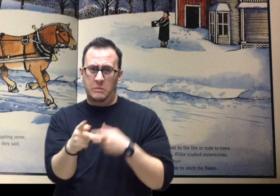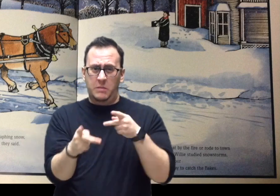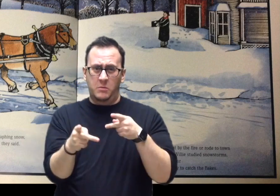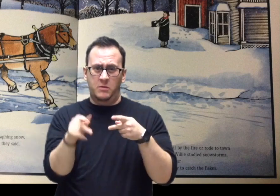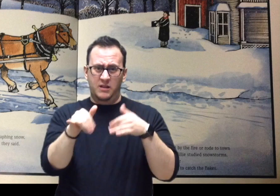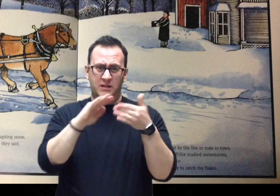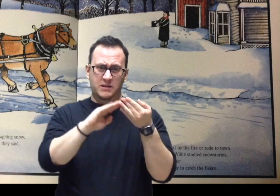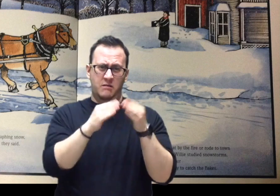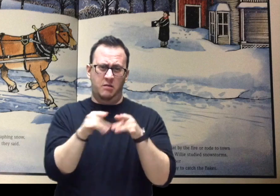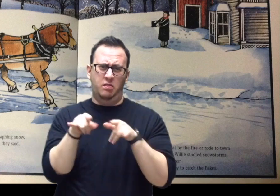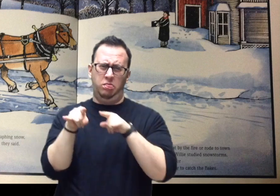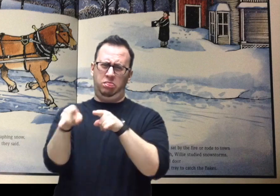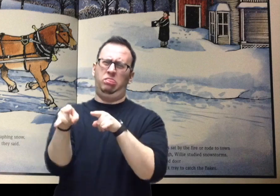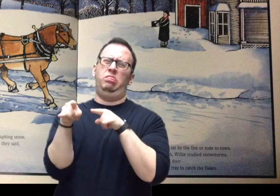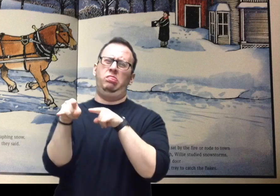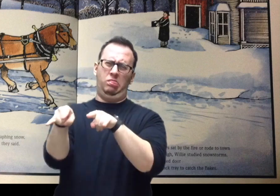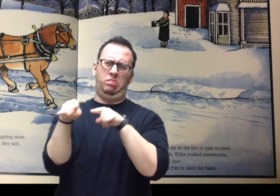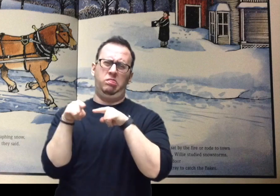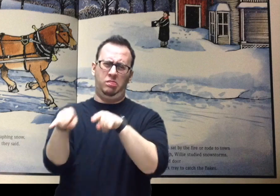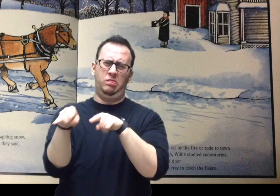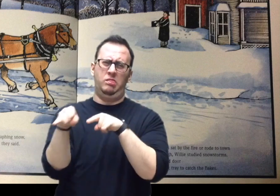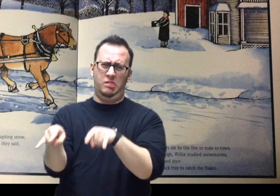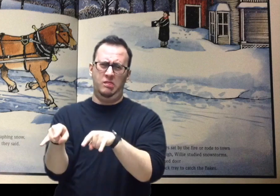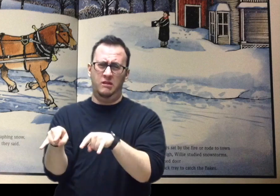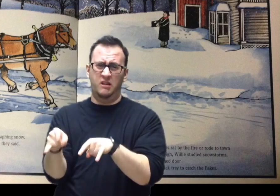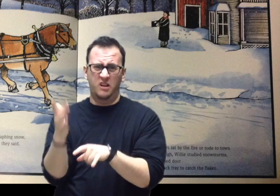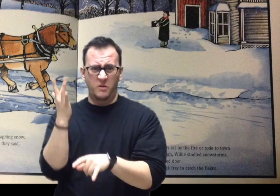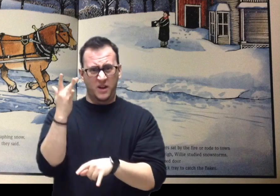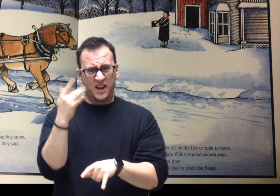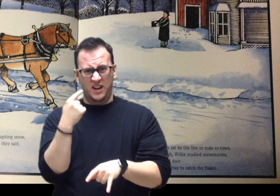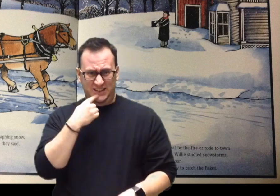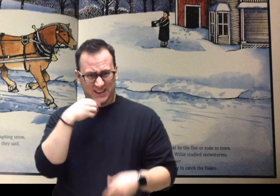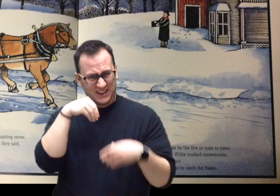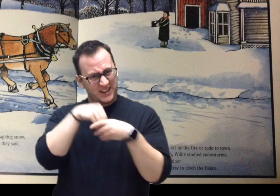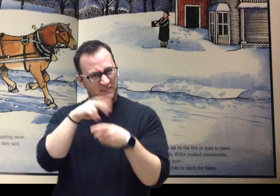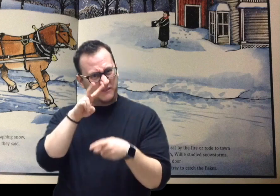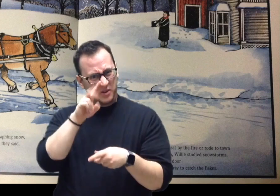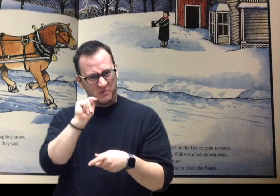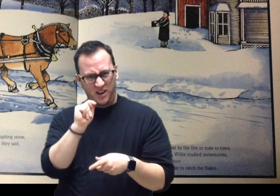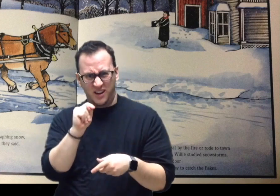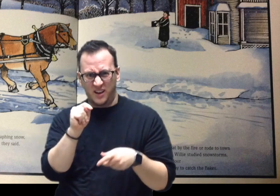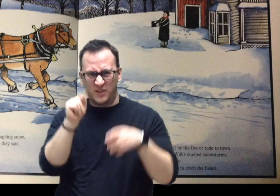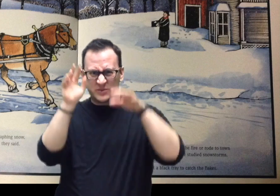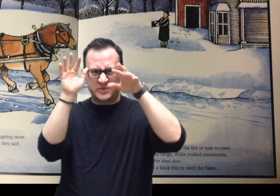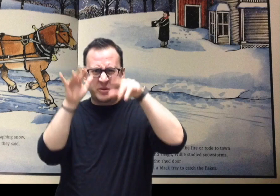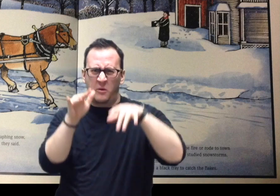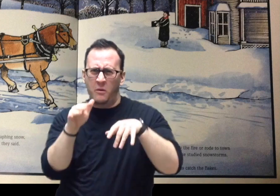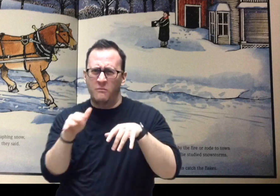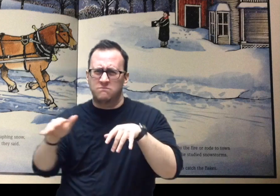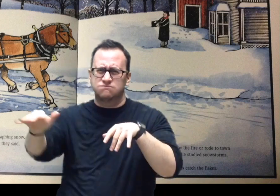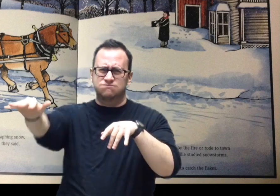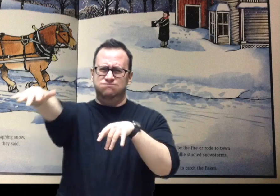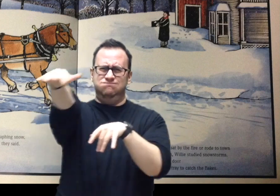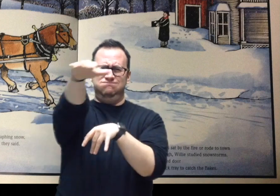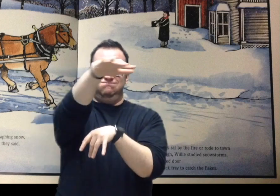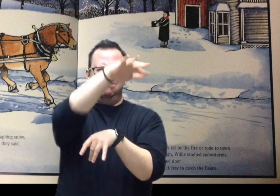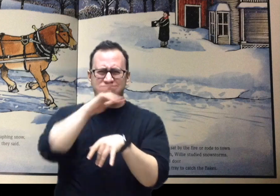“Snow in Vermont is as common as dirt,” they said. “We don’t need pictures.” Willie said the photographs would be his gift to the world.